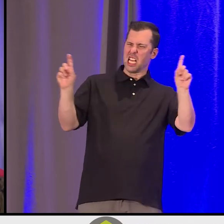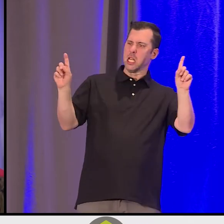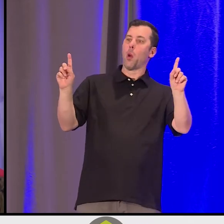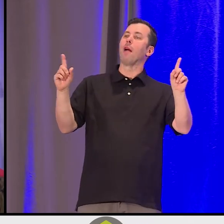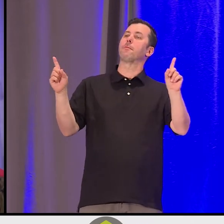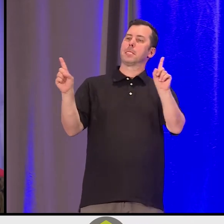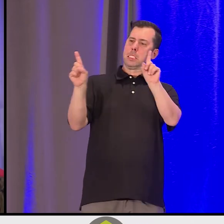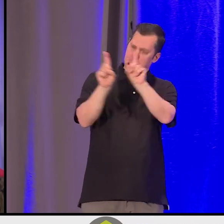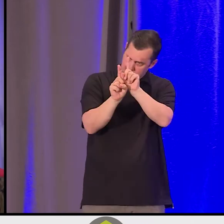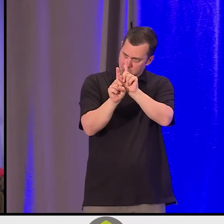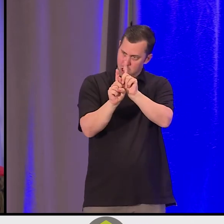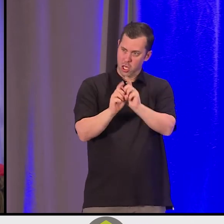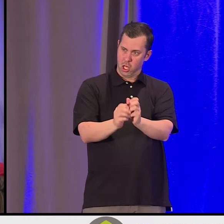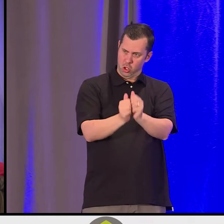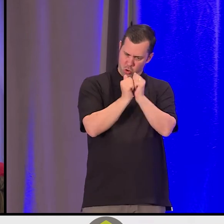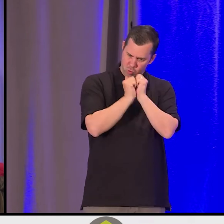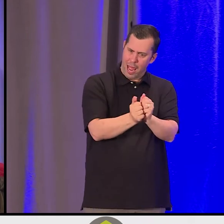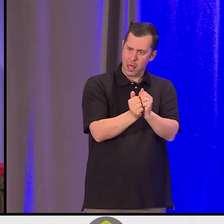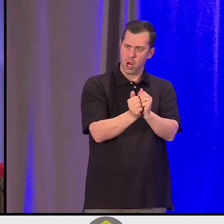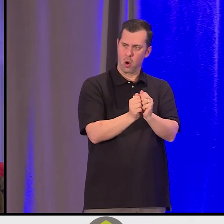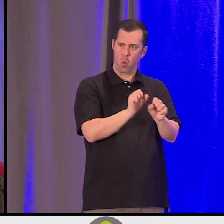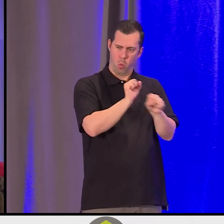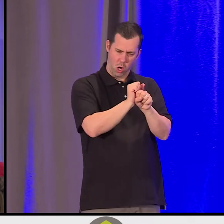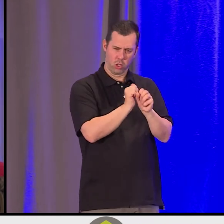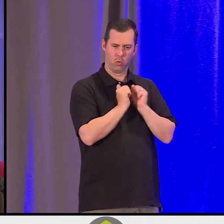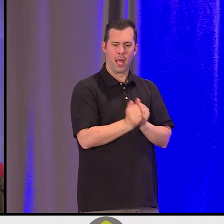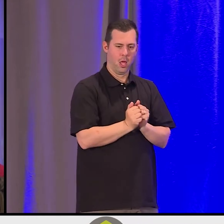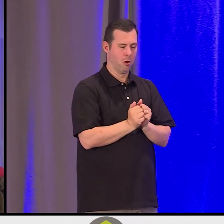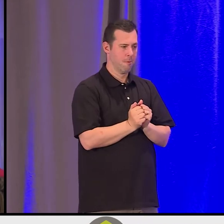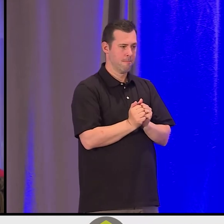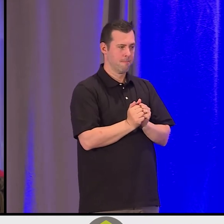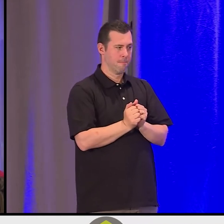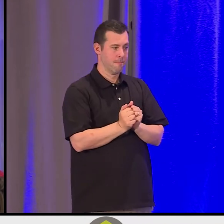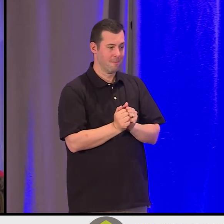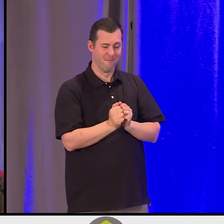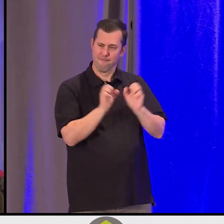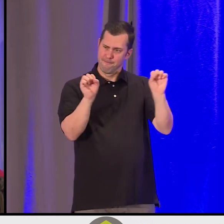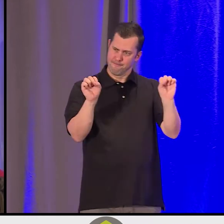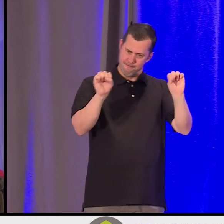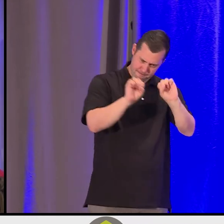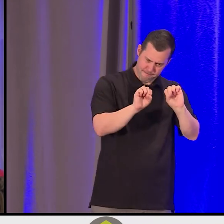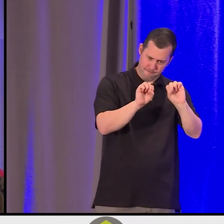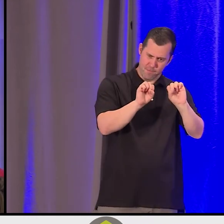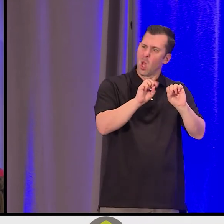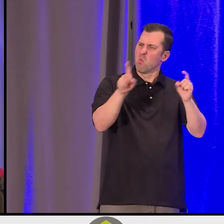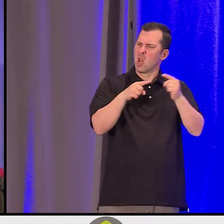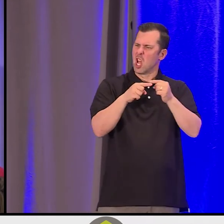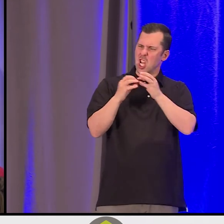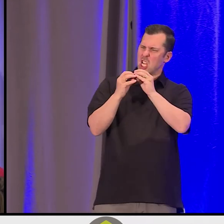Heather: And Shawn says, "Well, that's counterintuitive." And he says, "No, that's normal." Well, that gave us a lot to think about